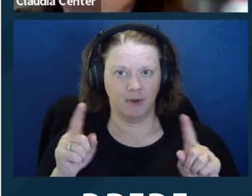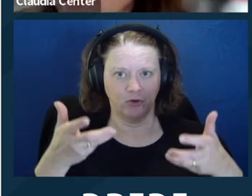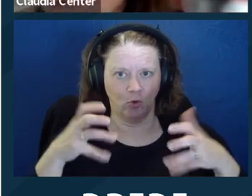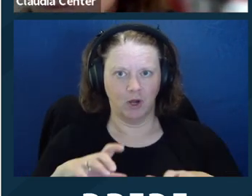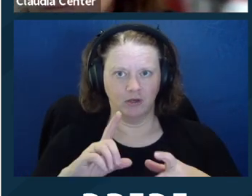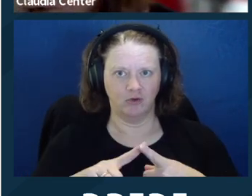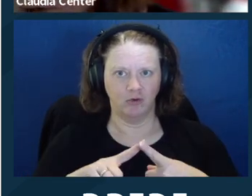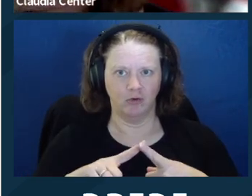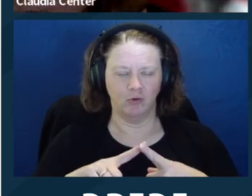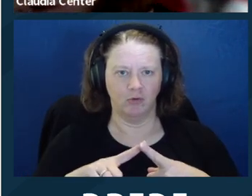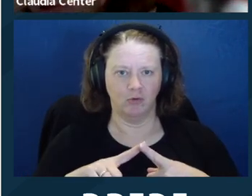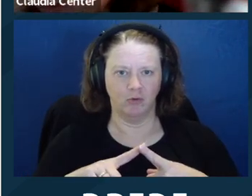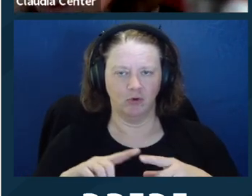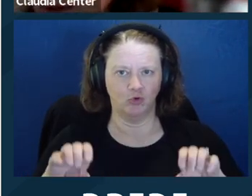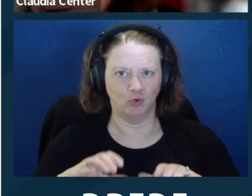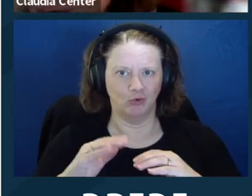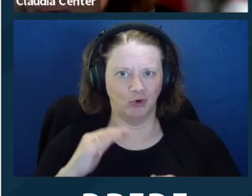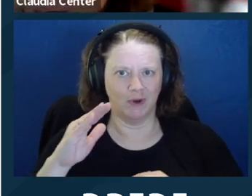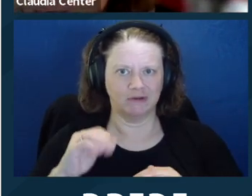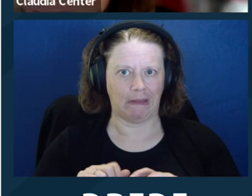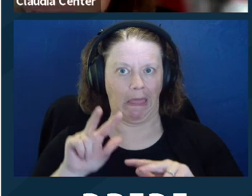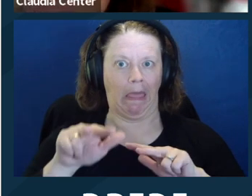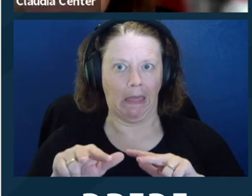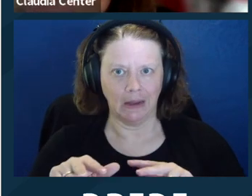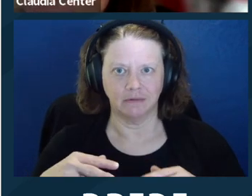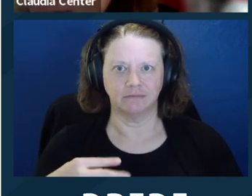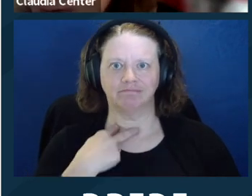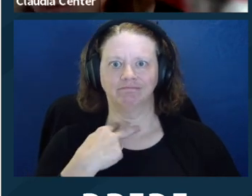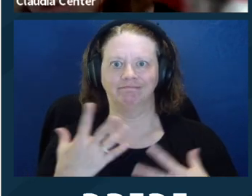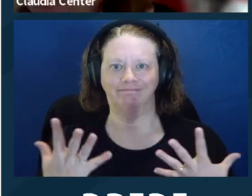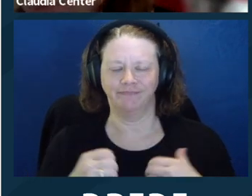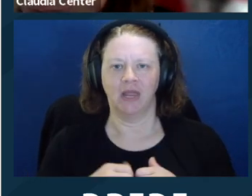I'd like to support and communicate with my client the best that I can but don't want